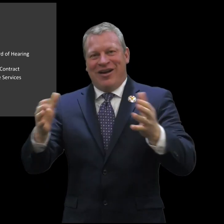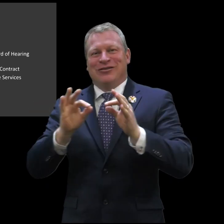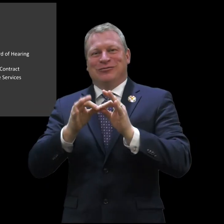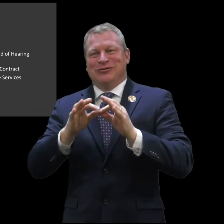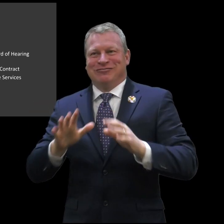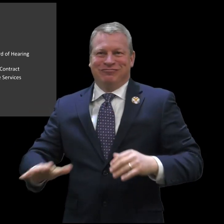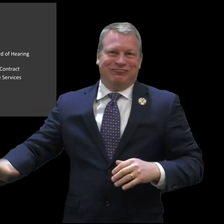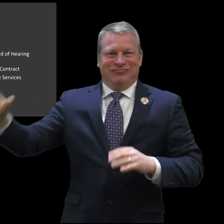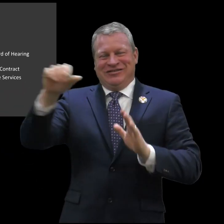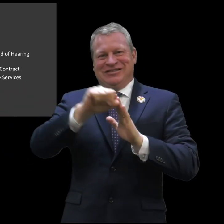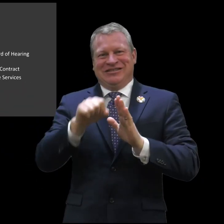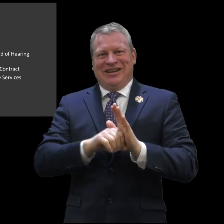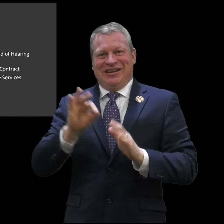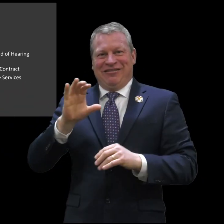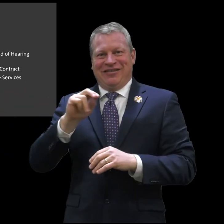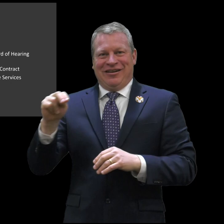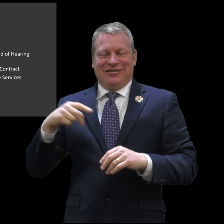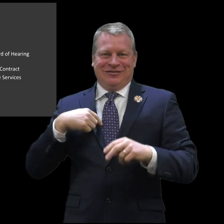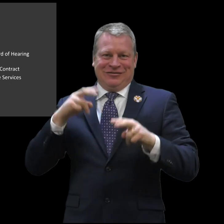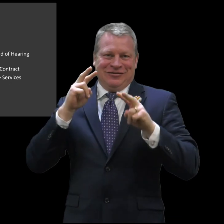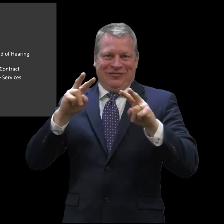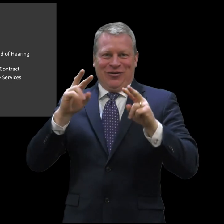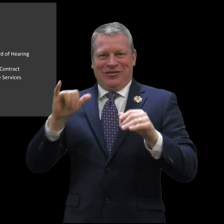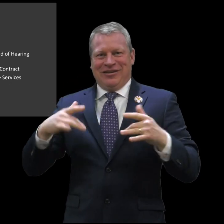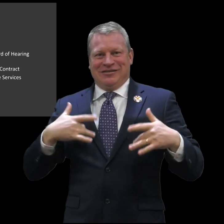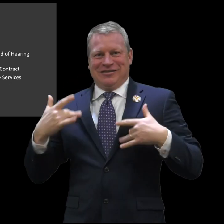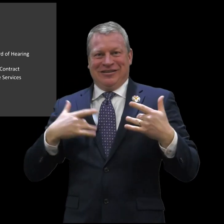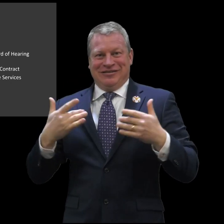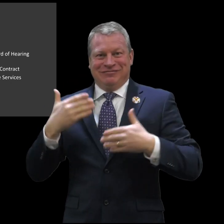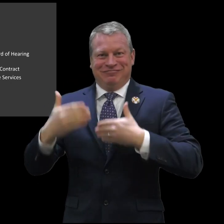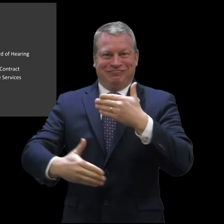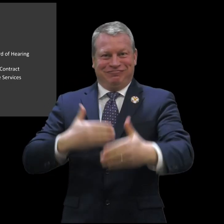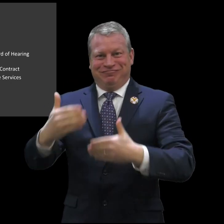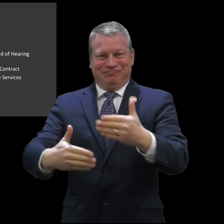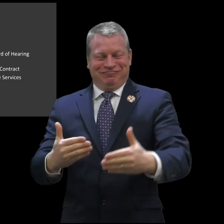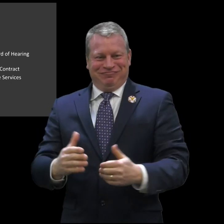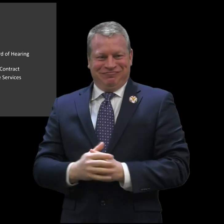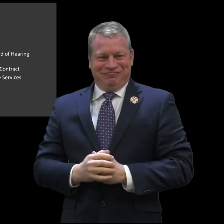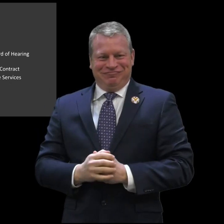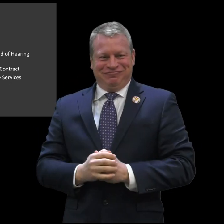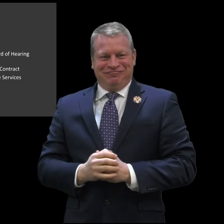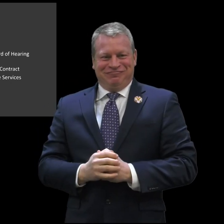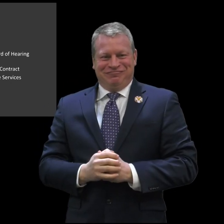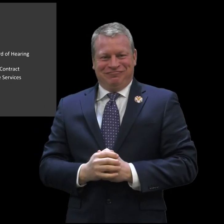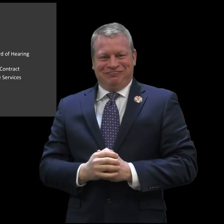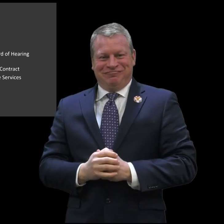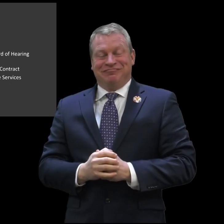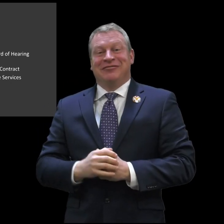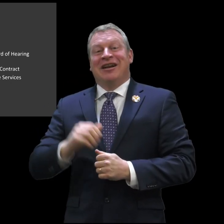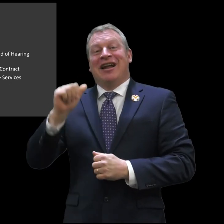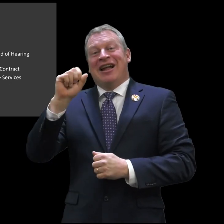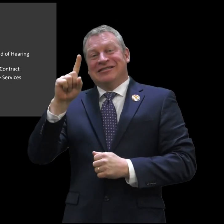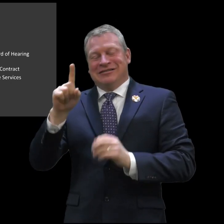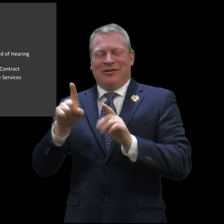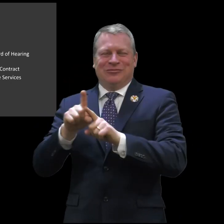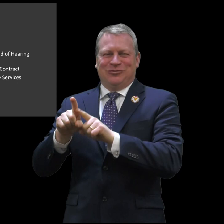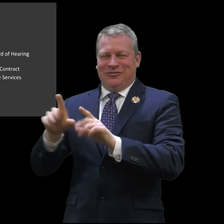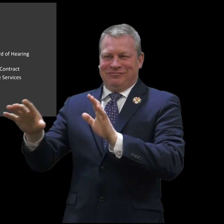Connecticut interpreting services contract which means we'll be providing interpreting services throughout the entire state. We're very excited about